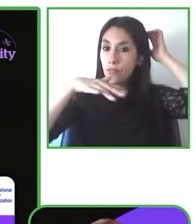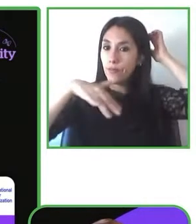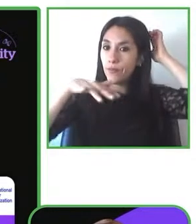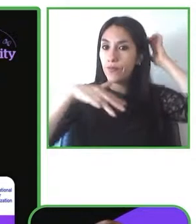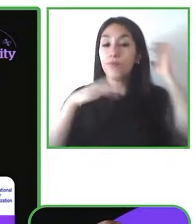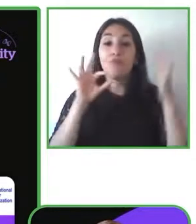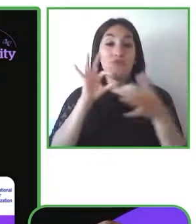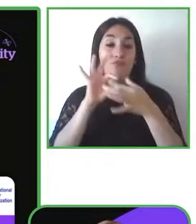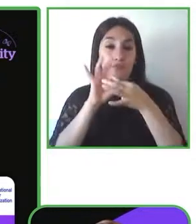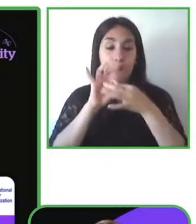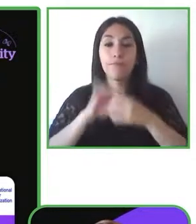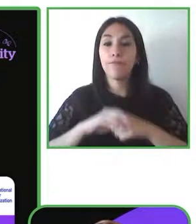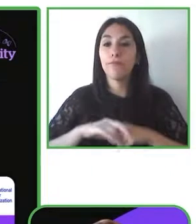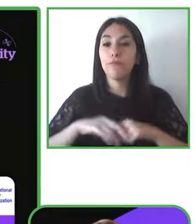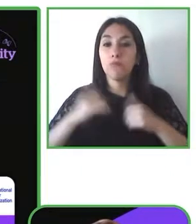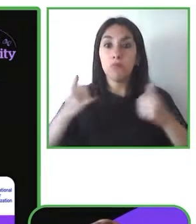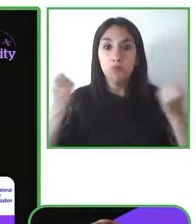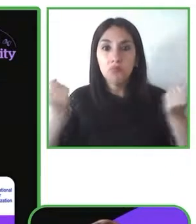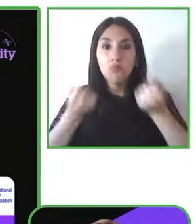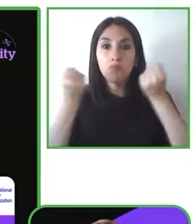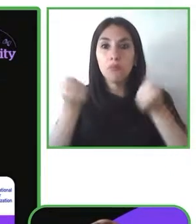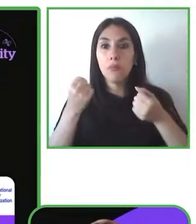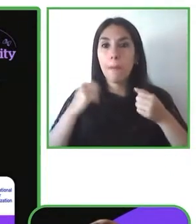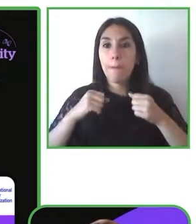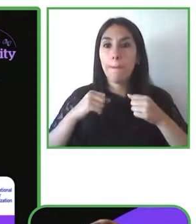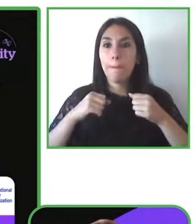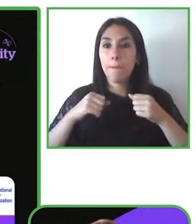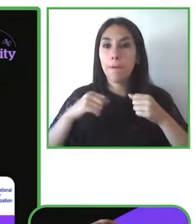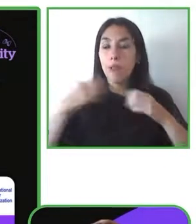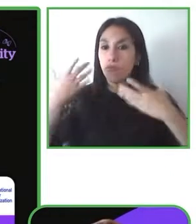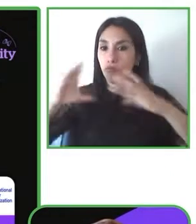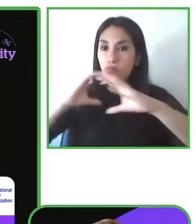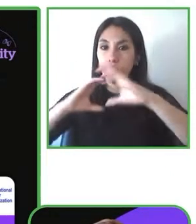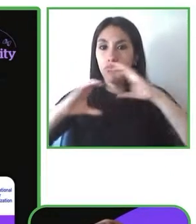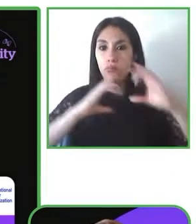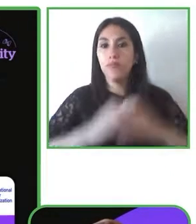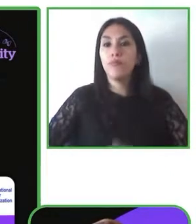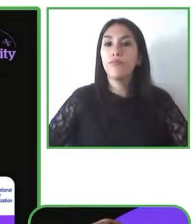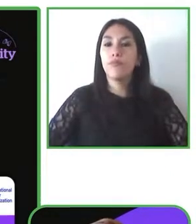in external initiatives and collaborate with partners like The Valuable 500, ILO Business